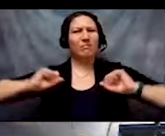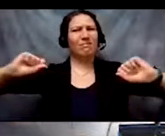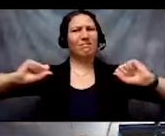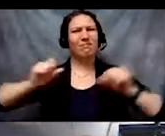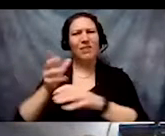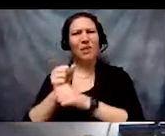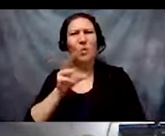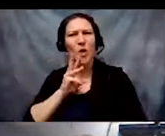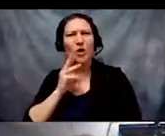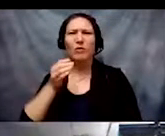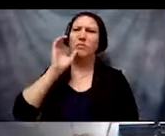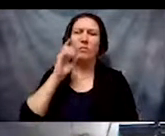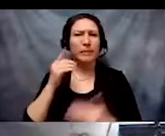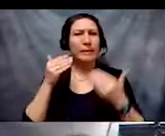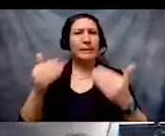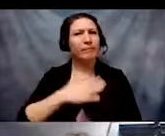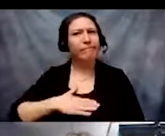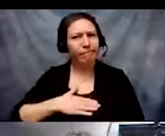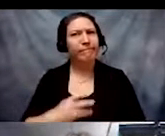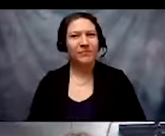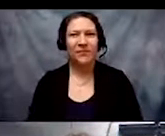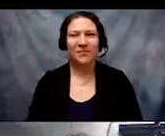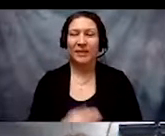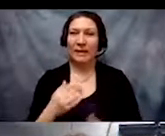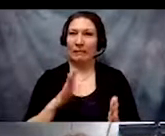Sorry, I'm using a paper script so takes